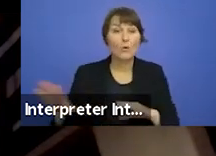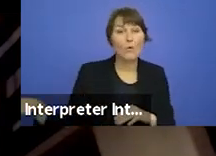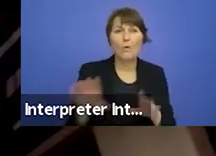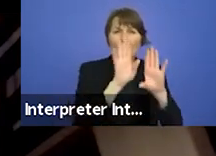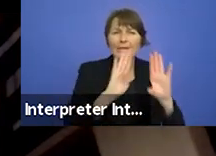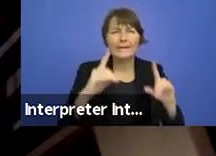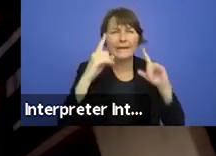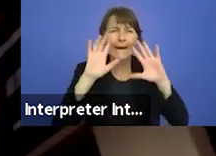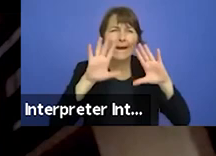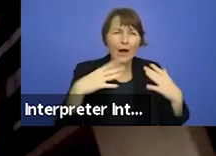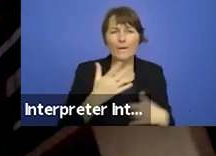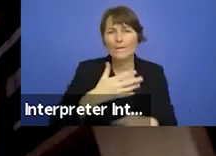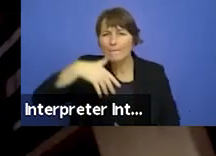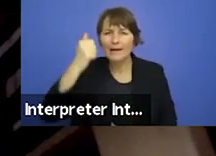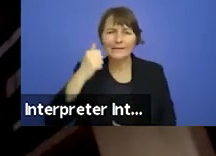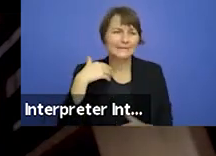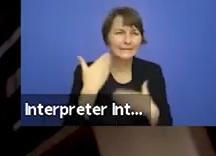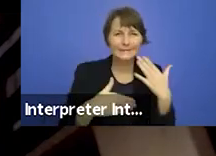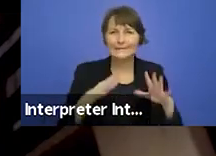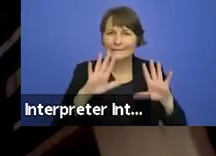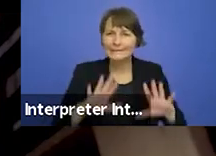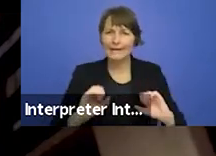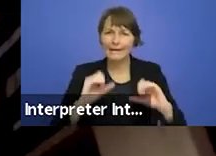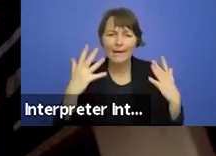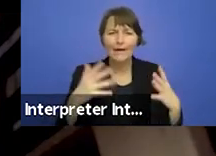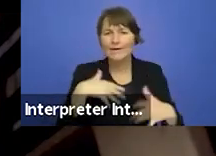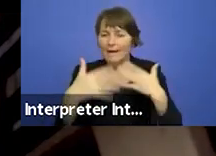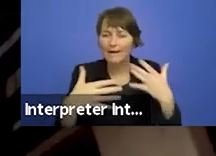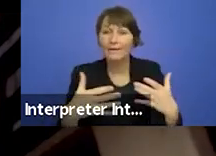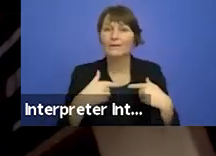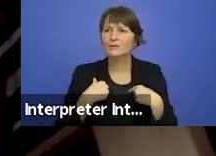to simply staying alive and were forced to let artists fend for themselves.